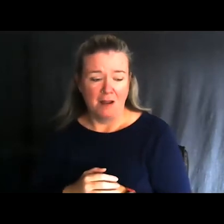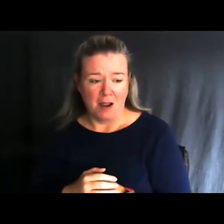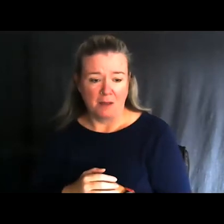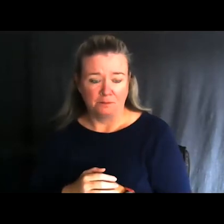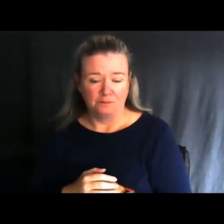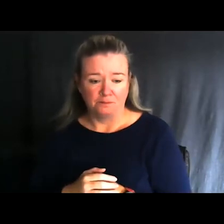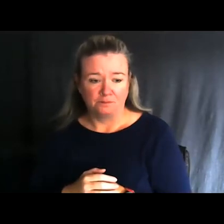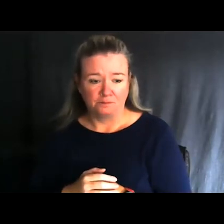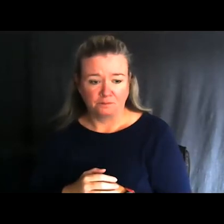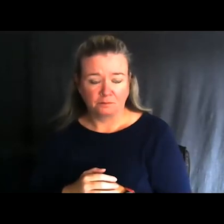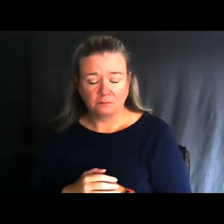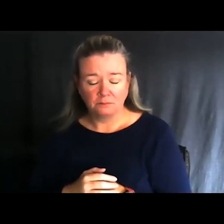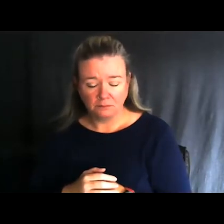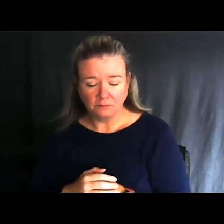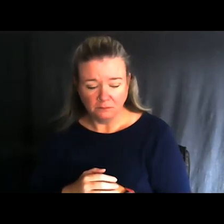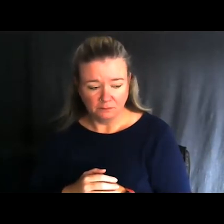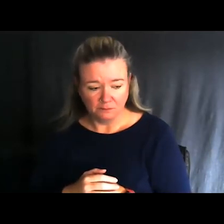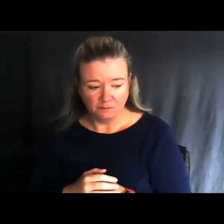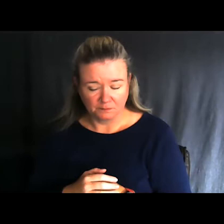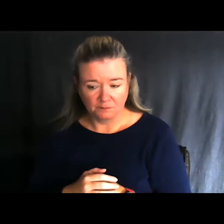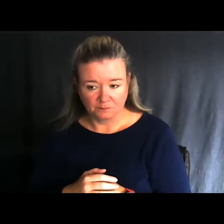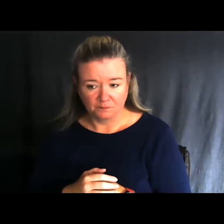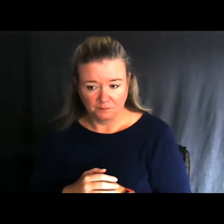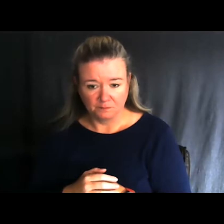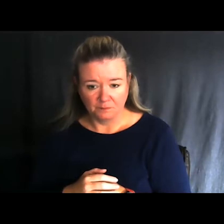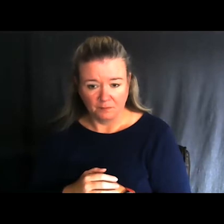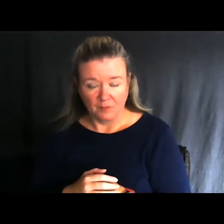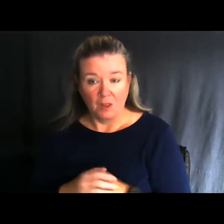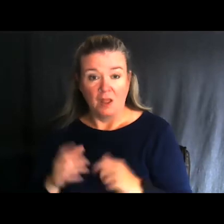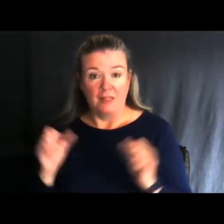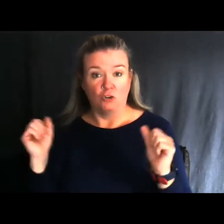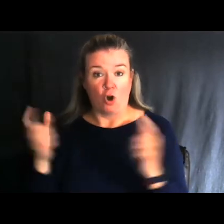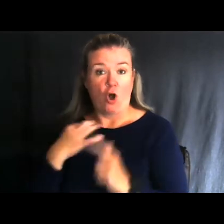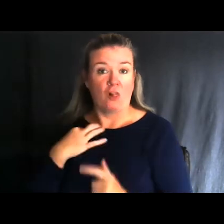really good. We’re an all-volunteer program.